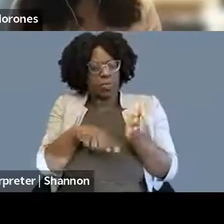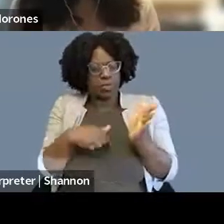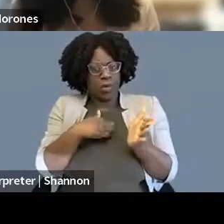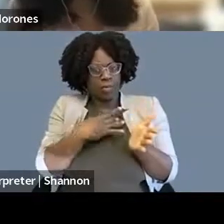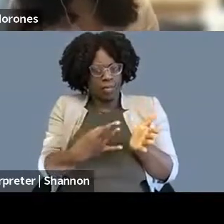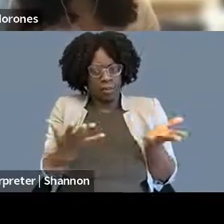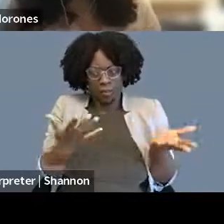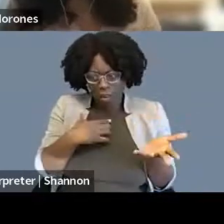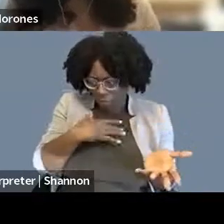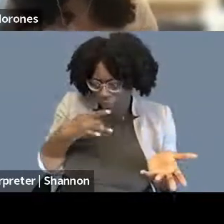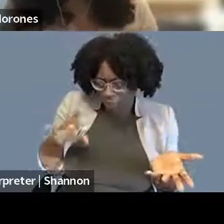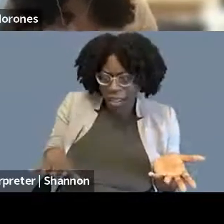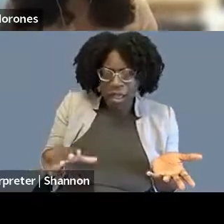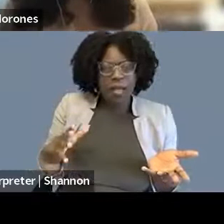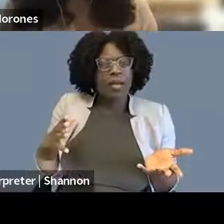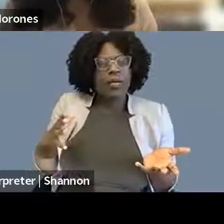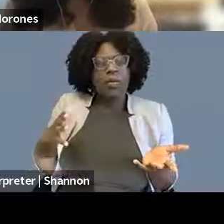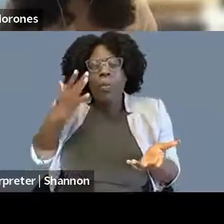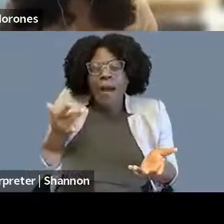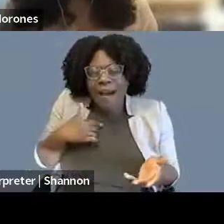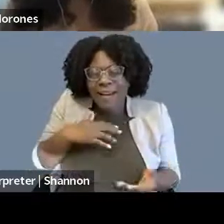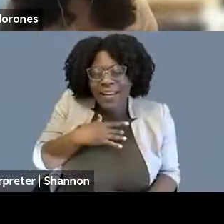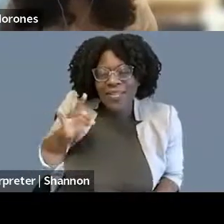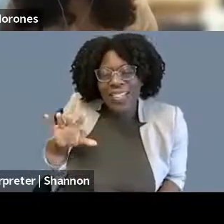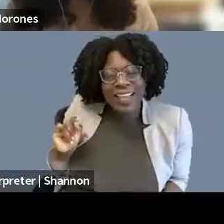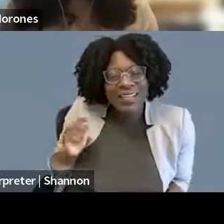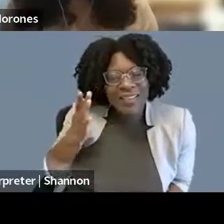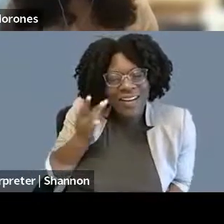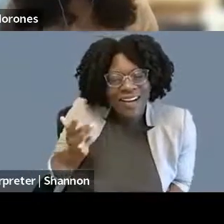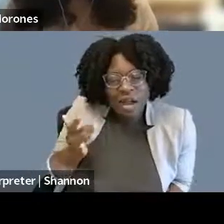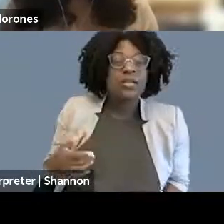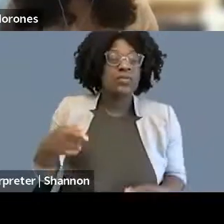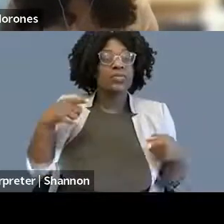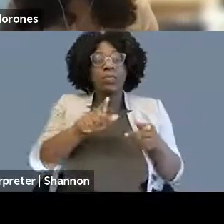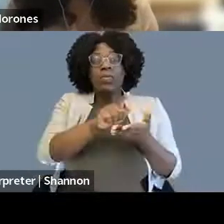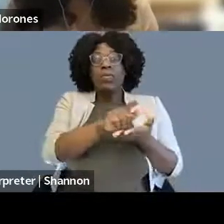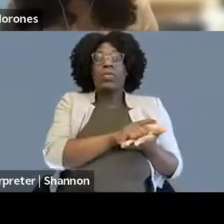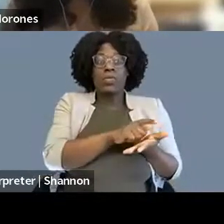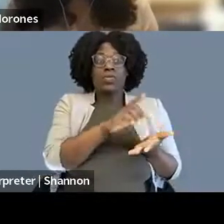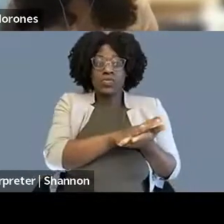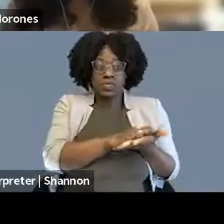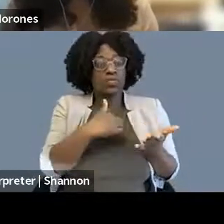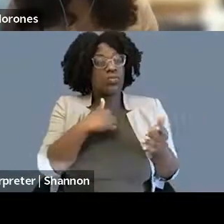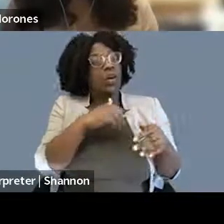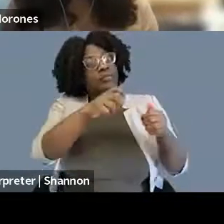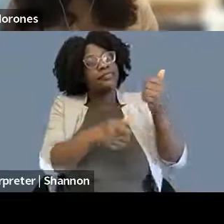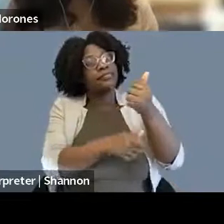So right out of law school, I clerked for a federal judge. It was a great experience in terms of I got to write a lot,